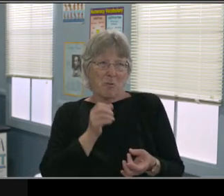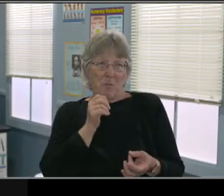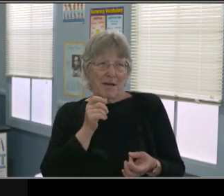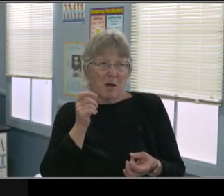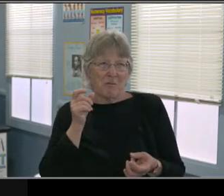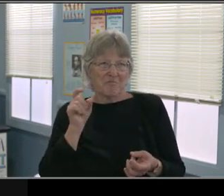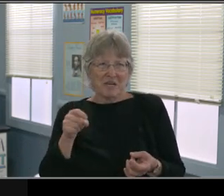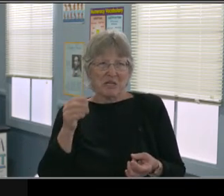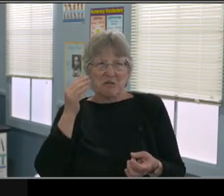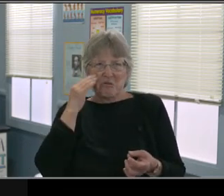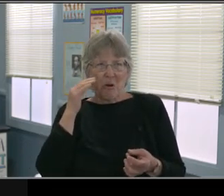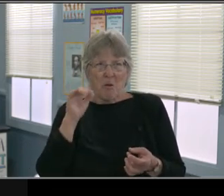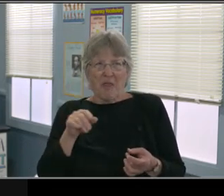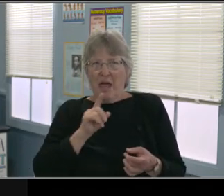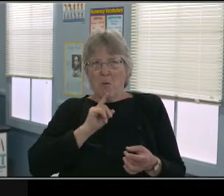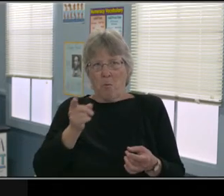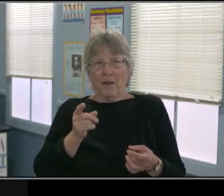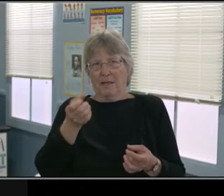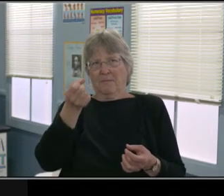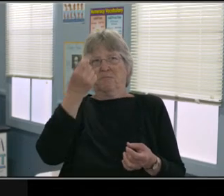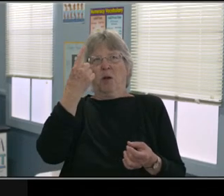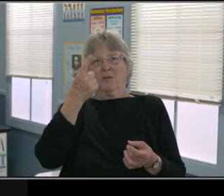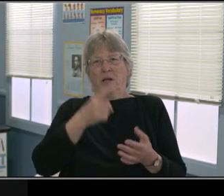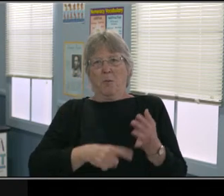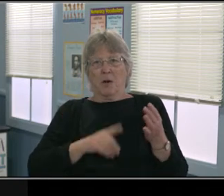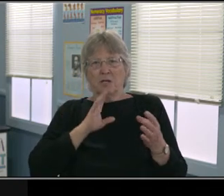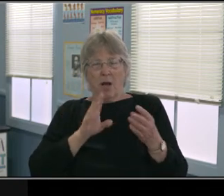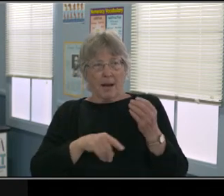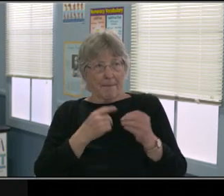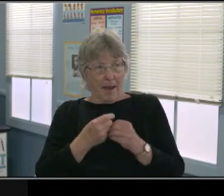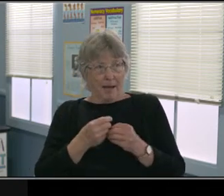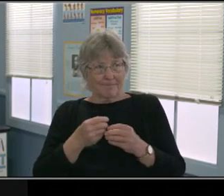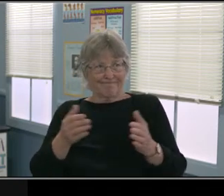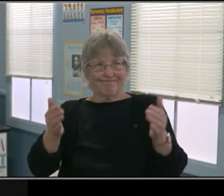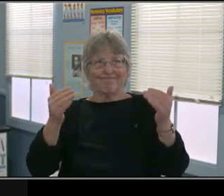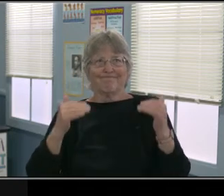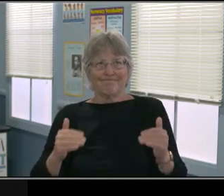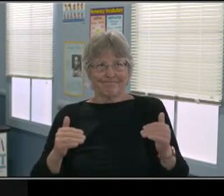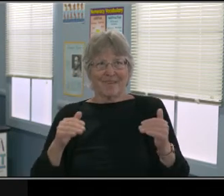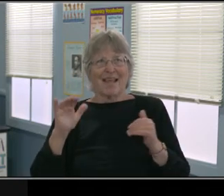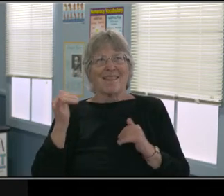what we call in our District, "Synchronous learning", where the student is in front of the computer,